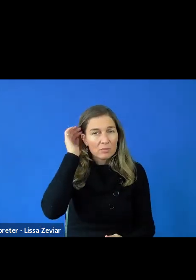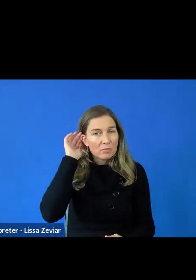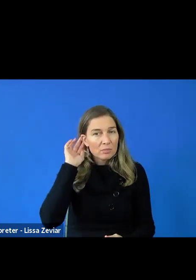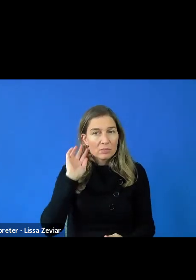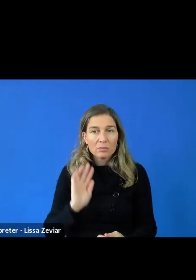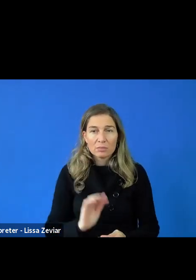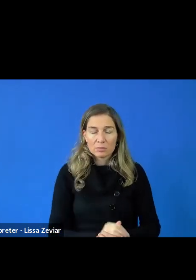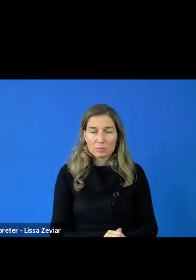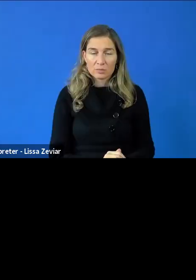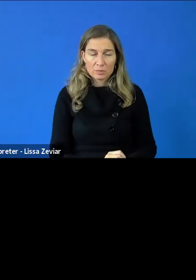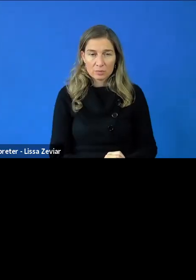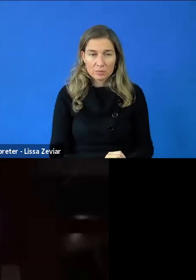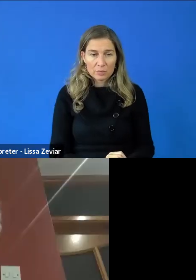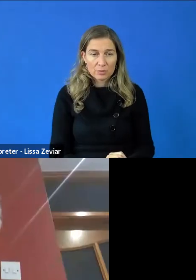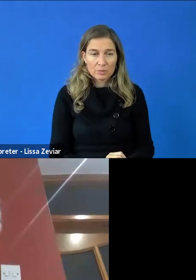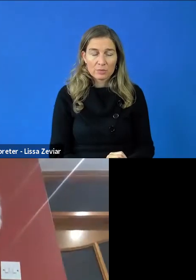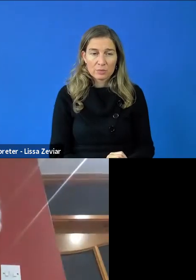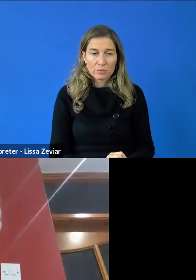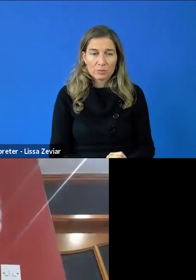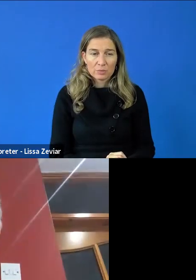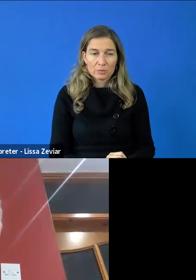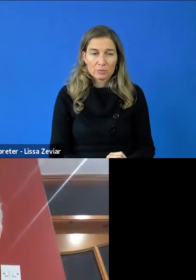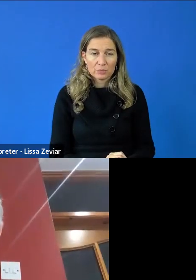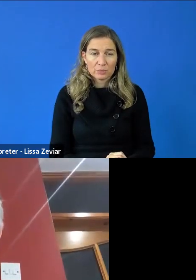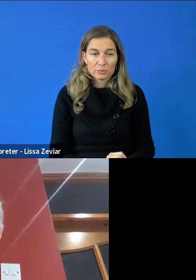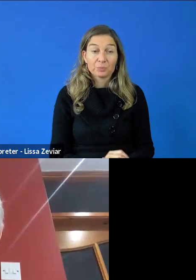of our scholarship in partnership with Oracle,